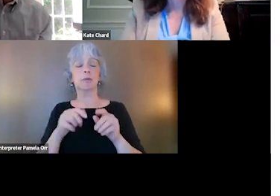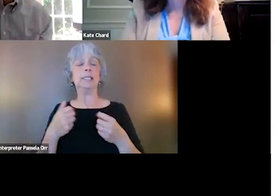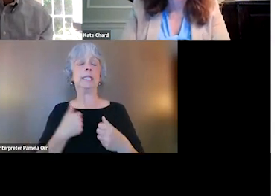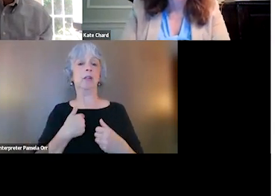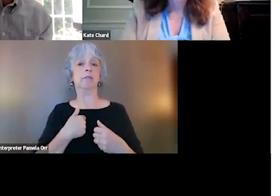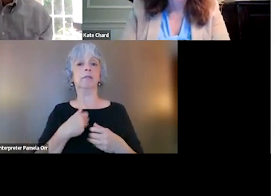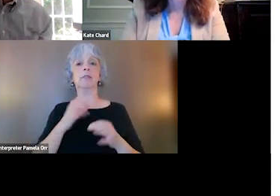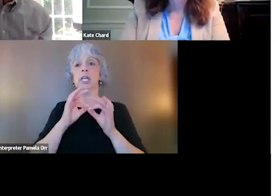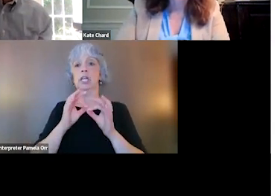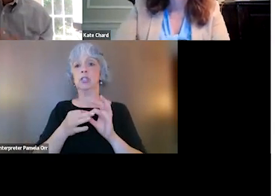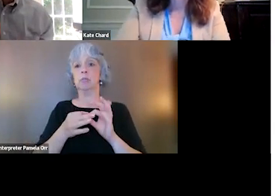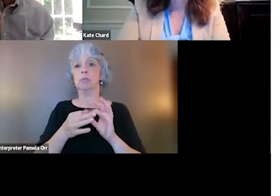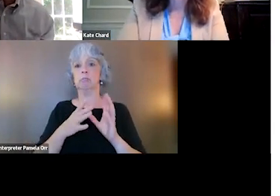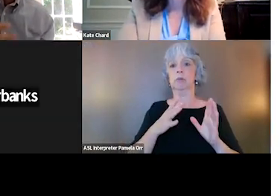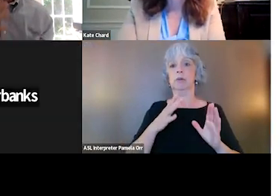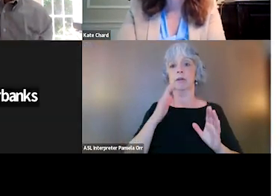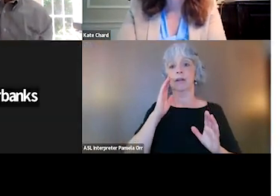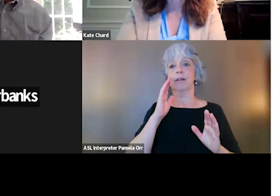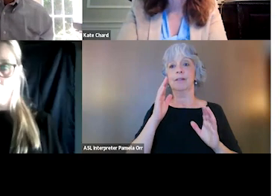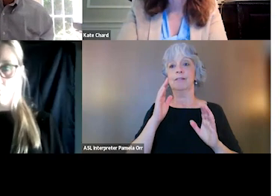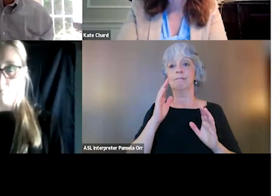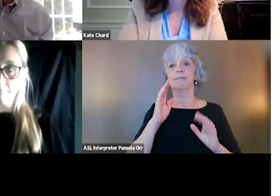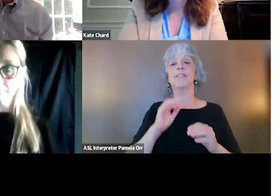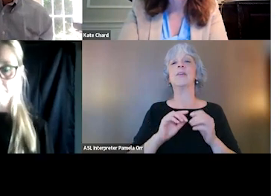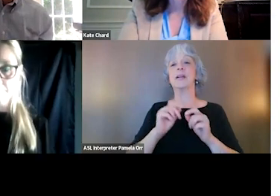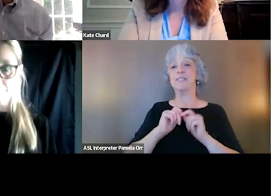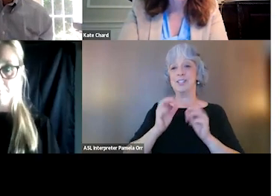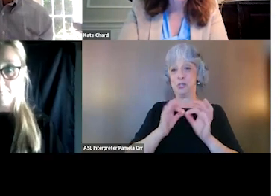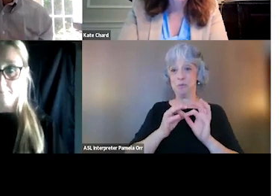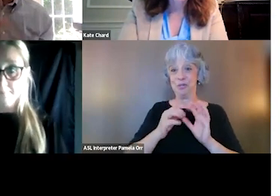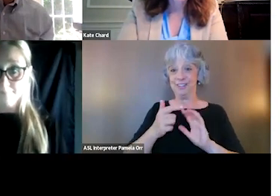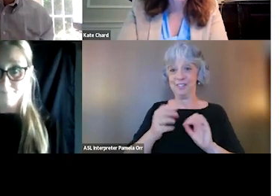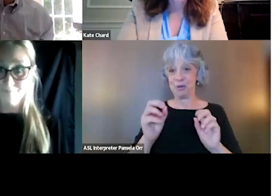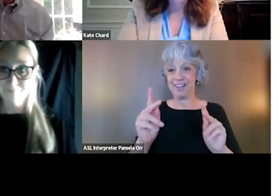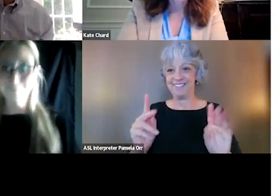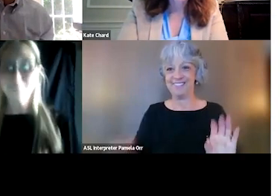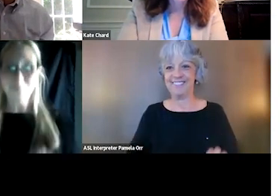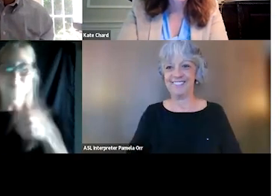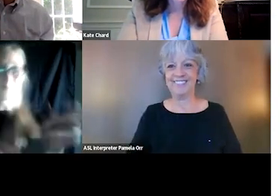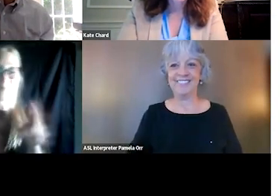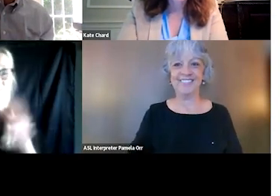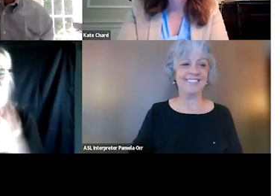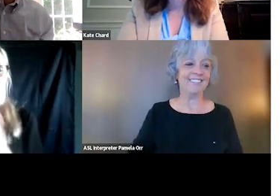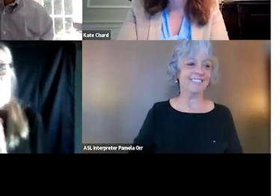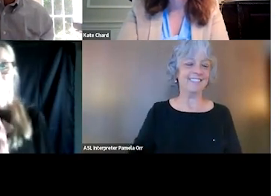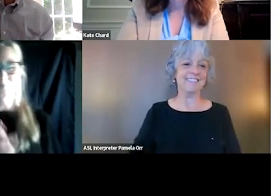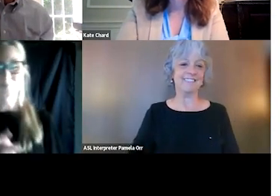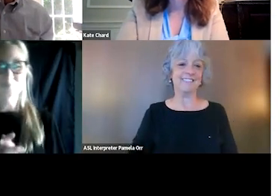Return to use and lapses. As Dr. Chard mentioned, this can signal a lot of different things and it doesn't necessarily mean,